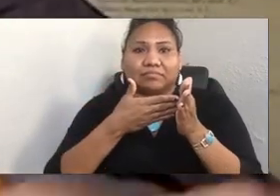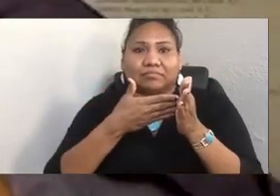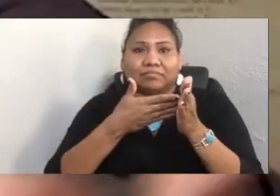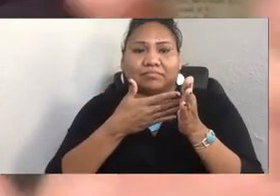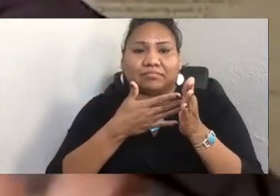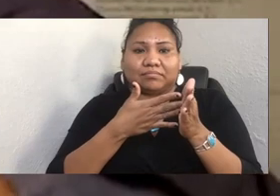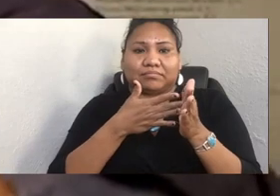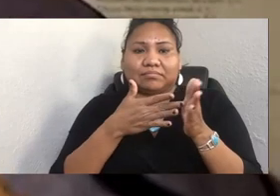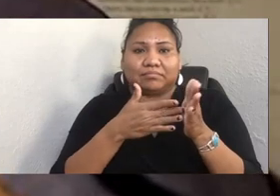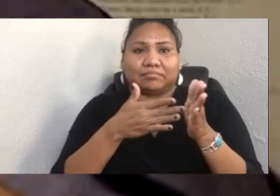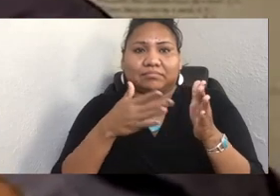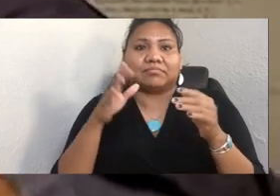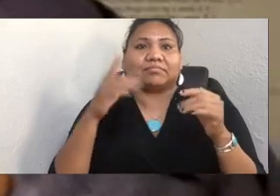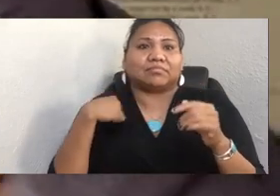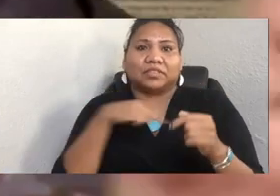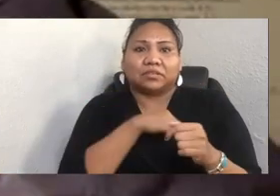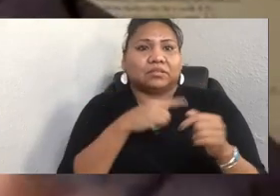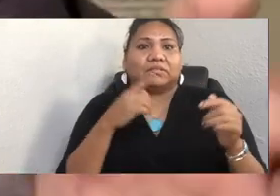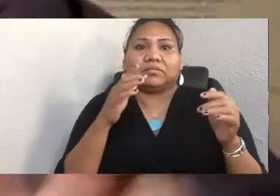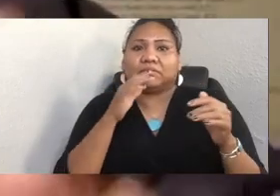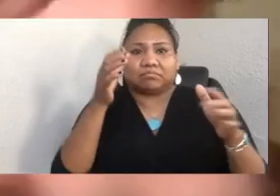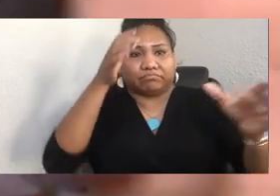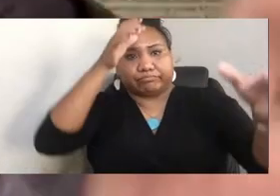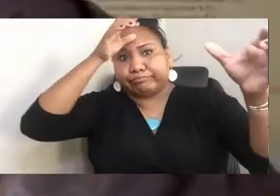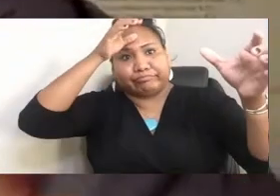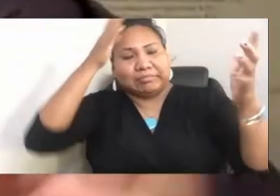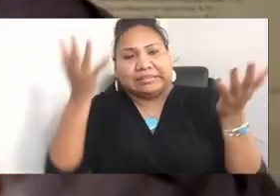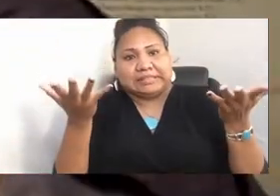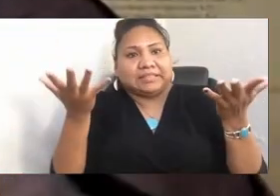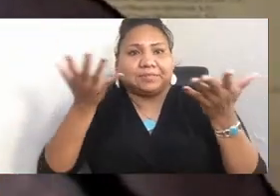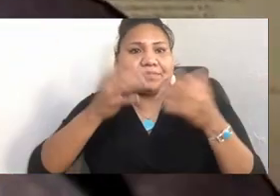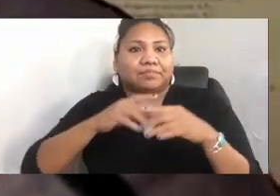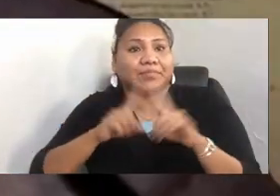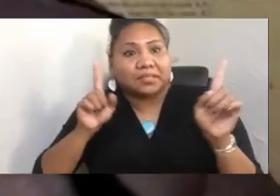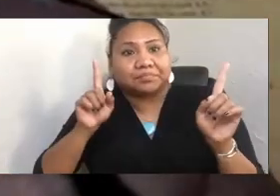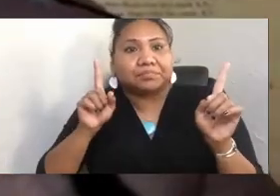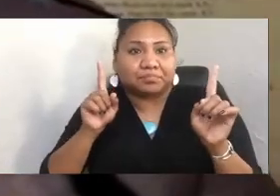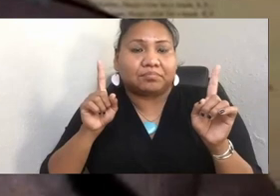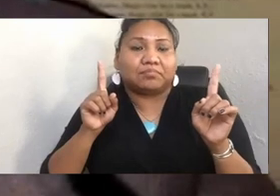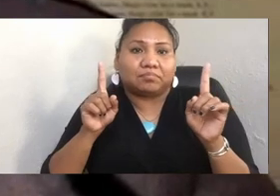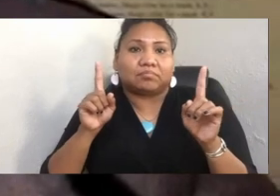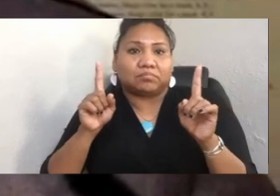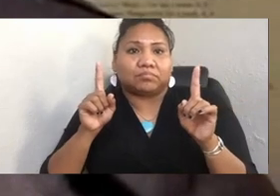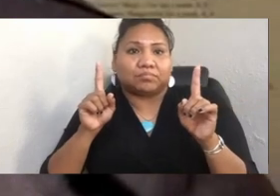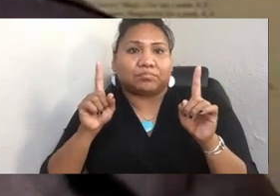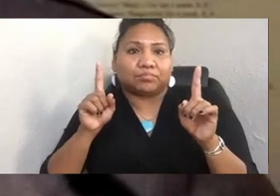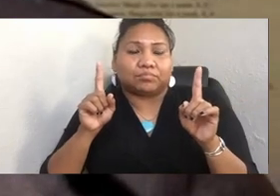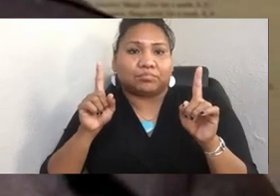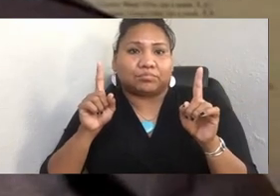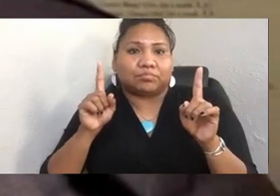Some of us are, like Deb, Deborah, are experts in all those different issues that are out there.